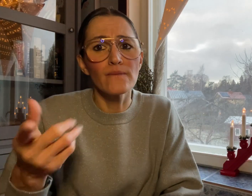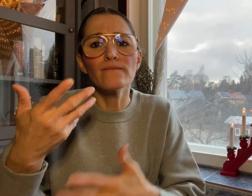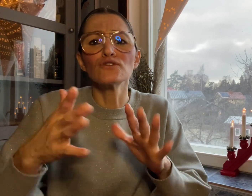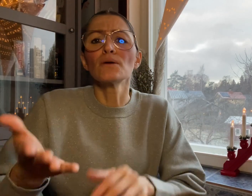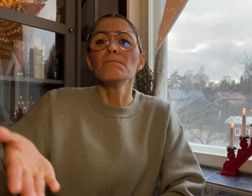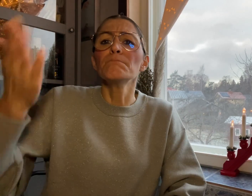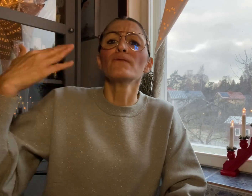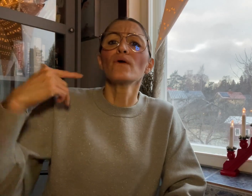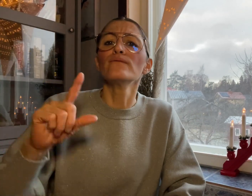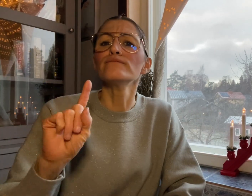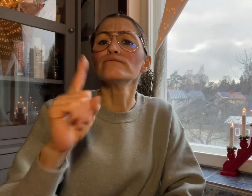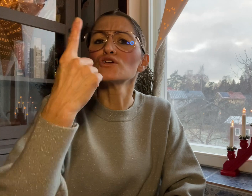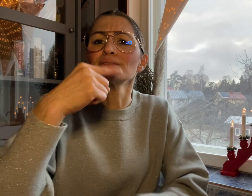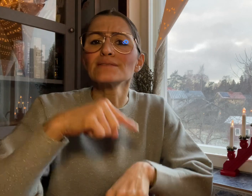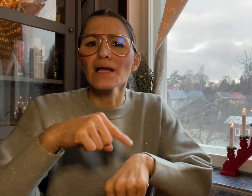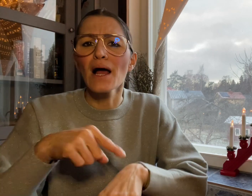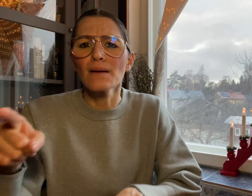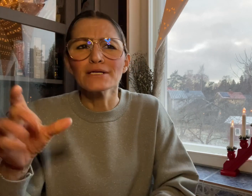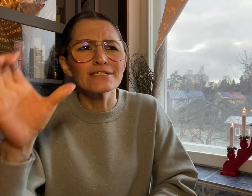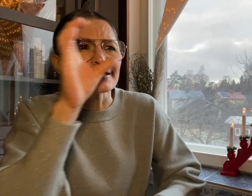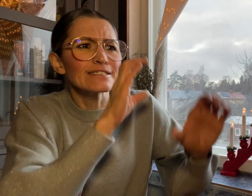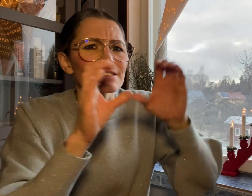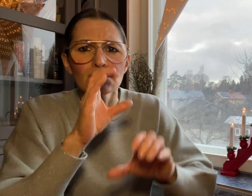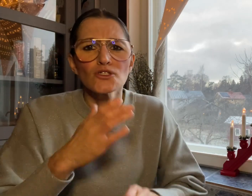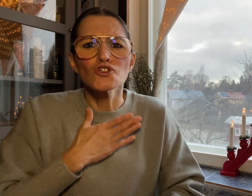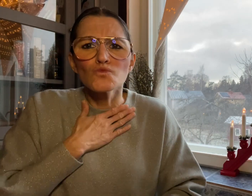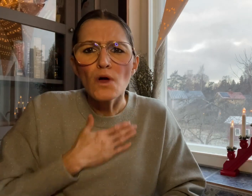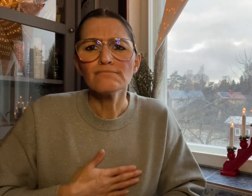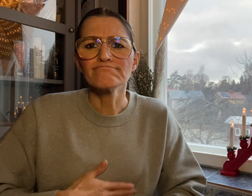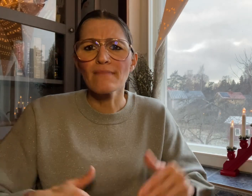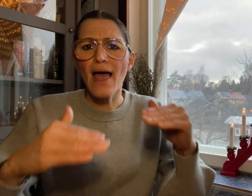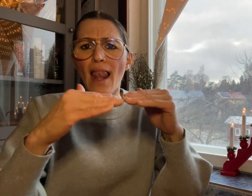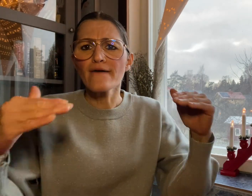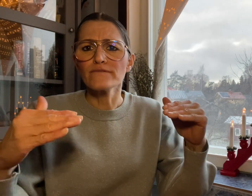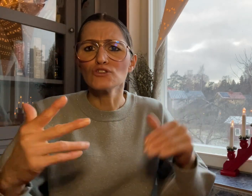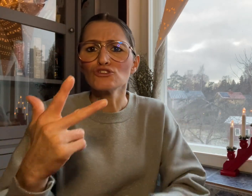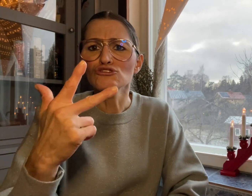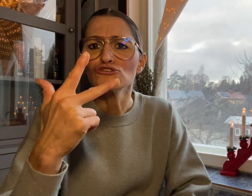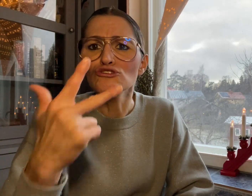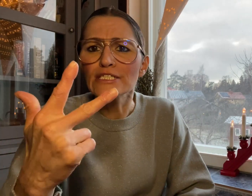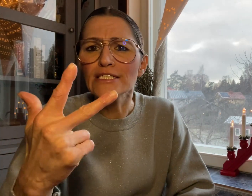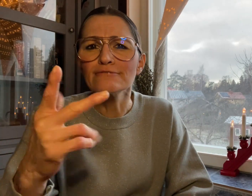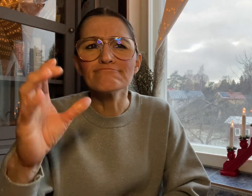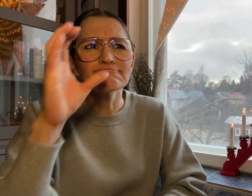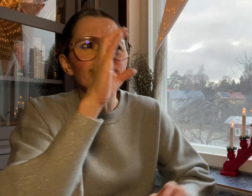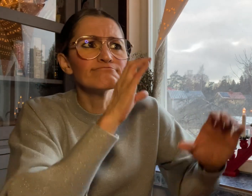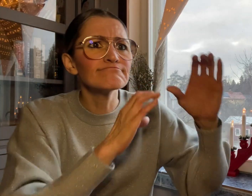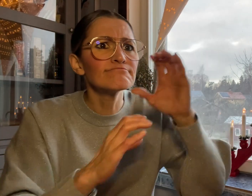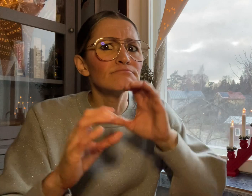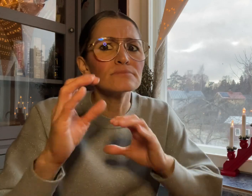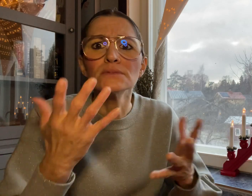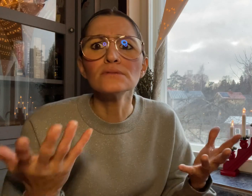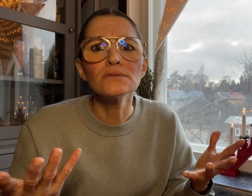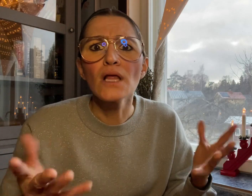had originally required Level 3, but lowered it to Level 1